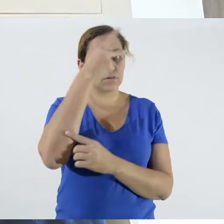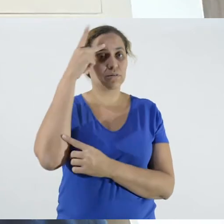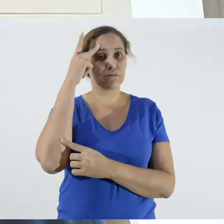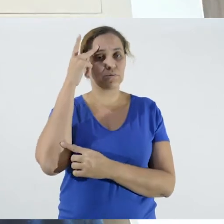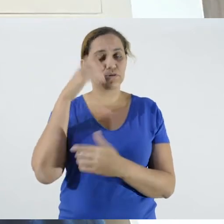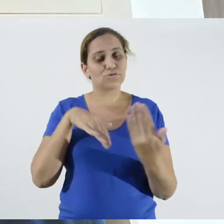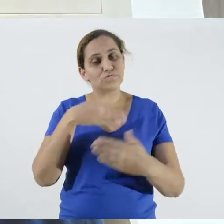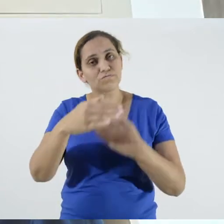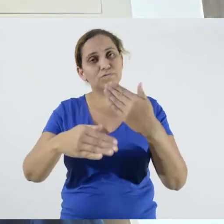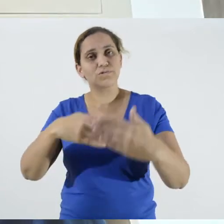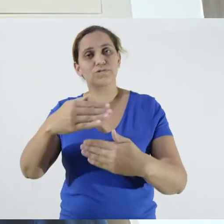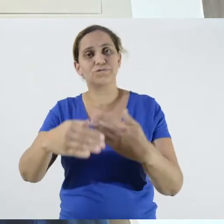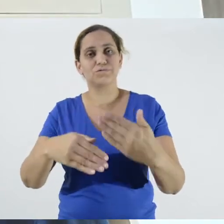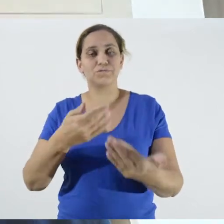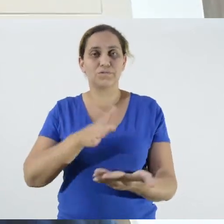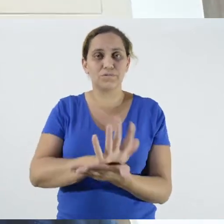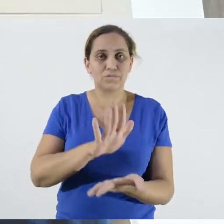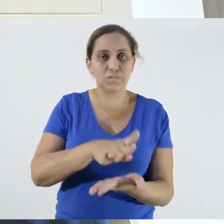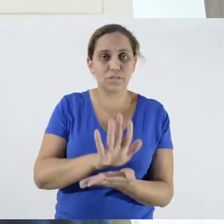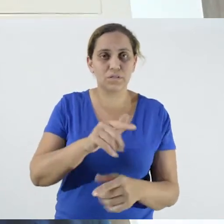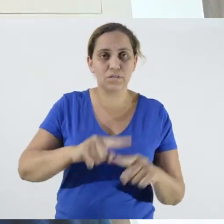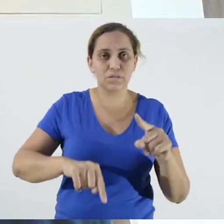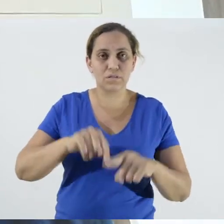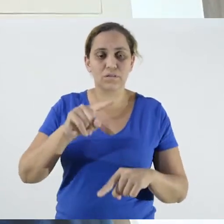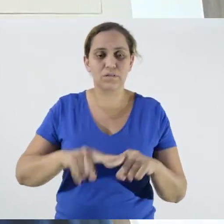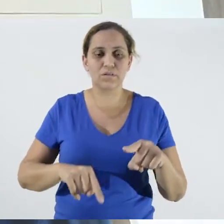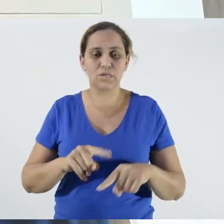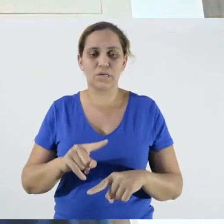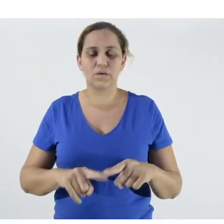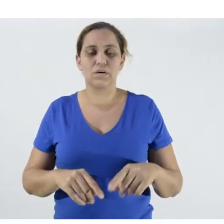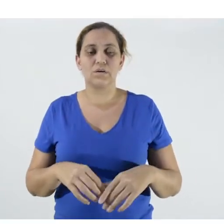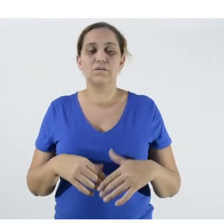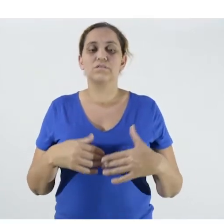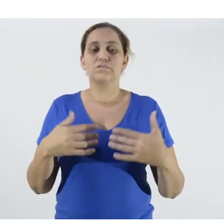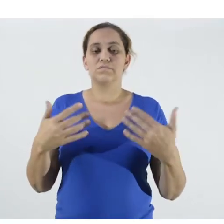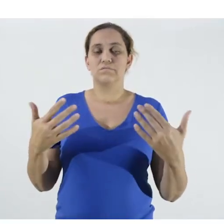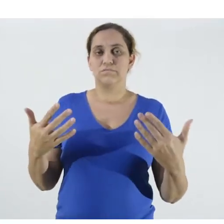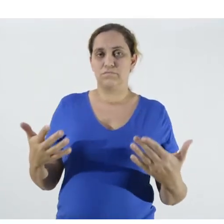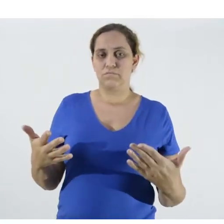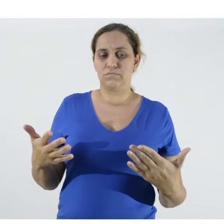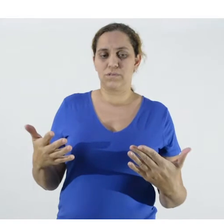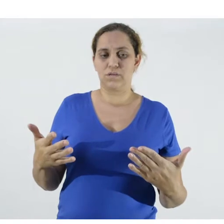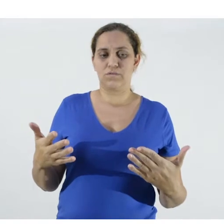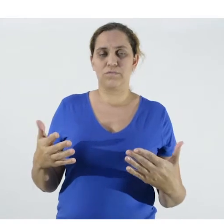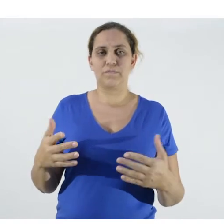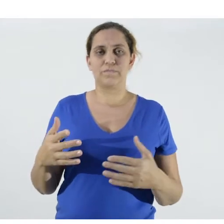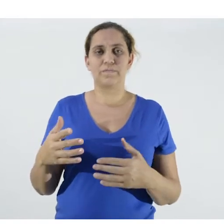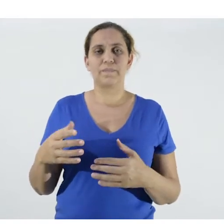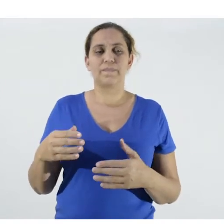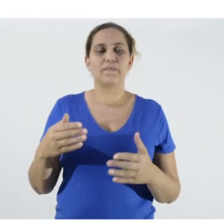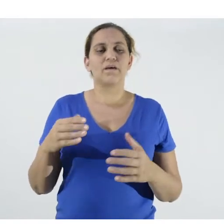developed this material. The duration of these messages, on average, is from less than one minute,